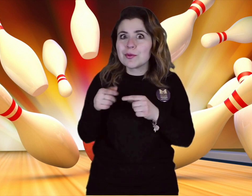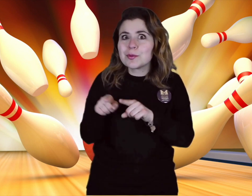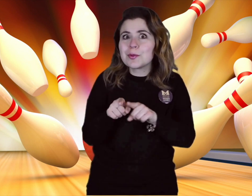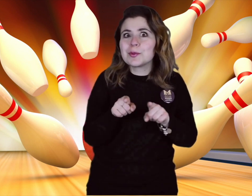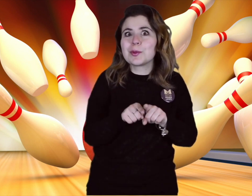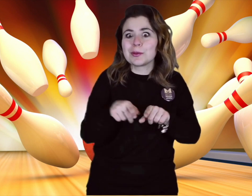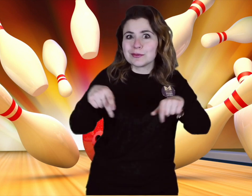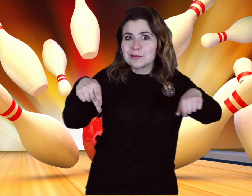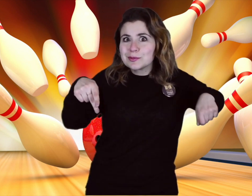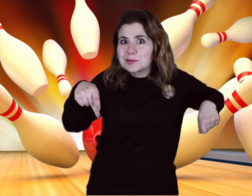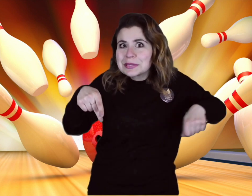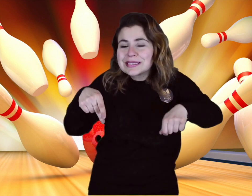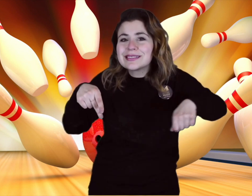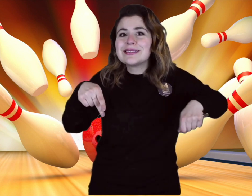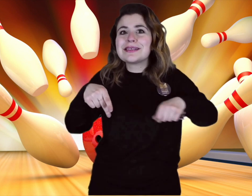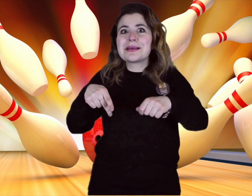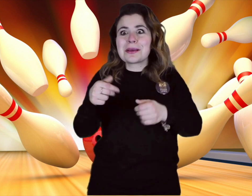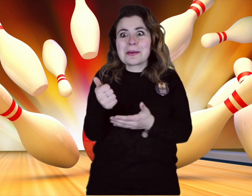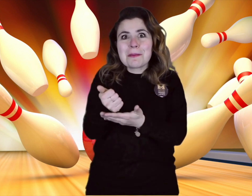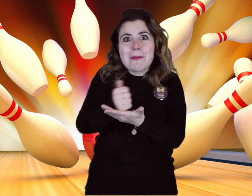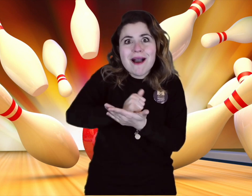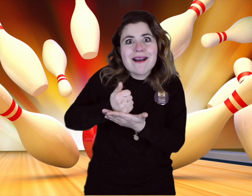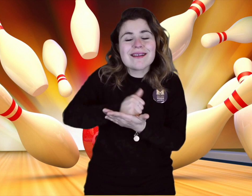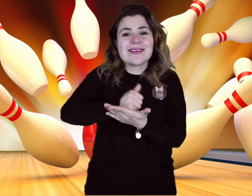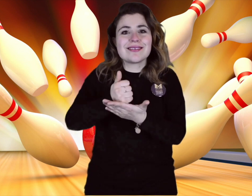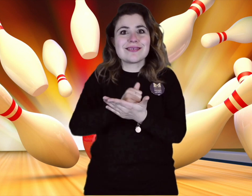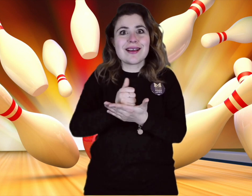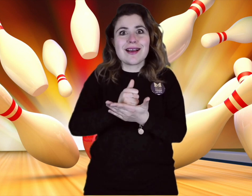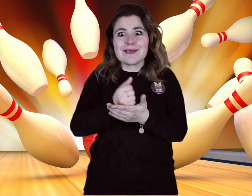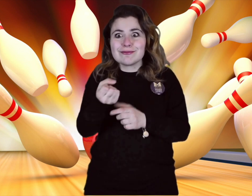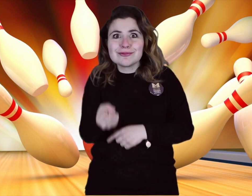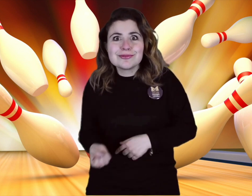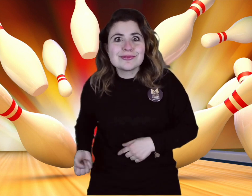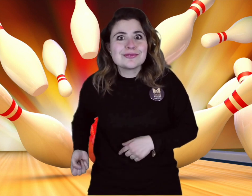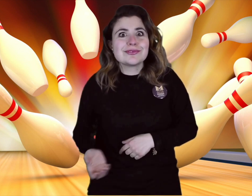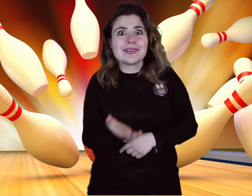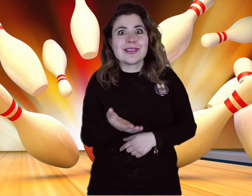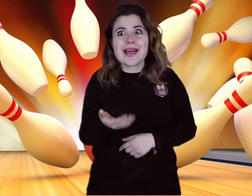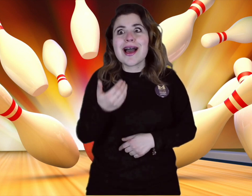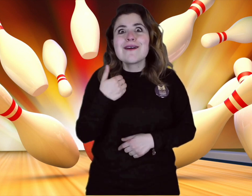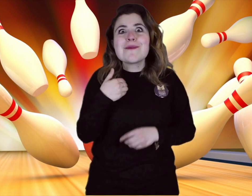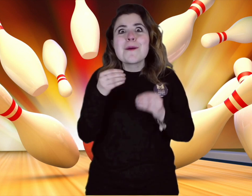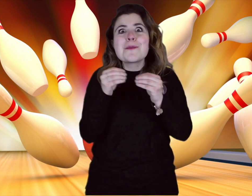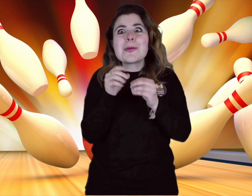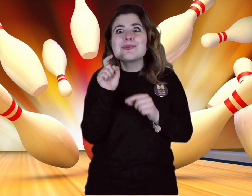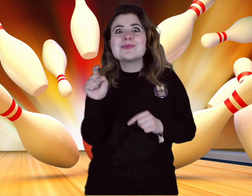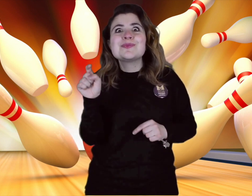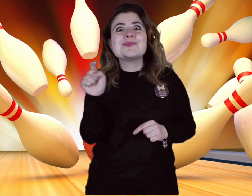There are also pool tables, and an arcade in addition to the bowling.